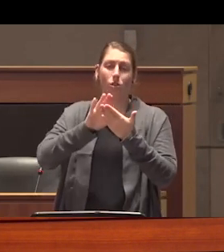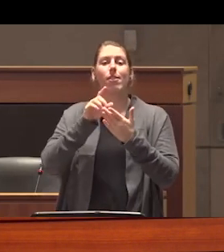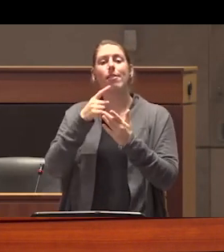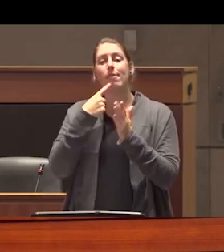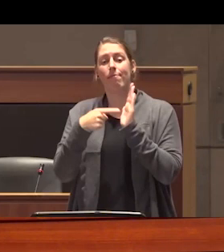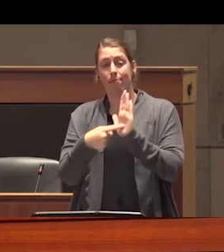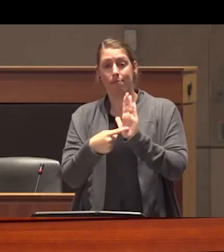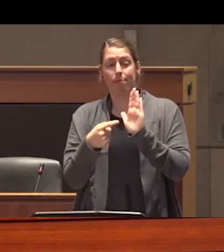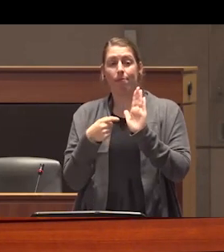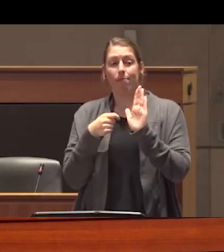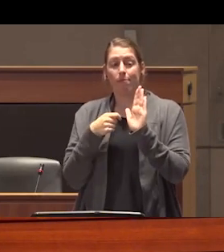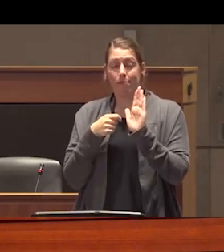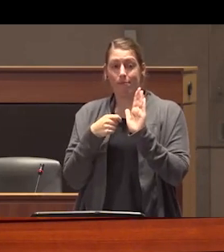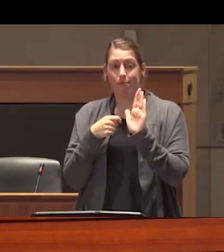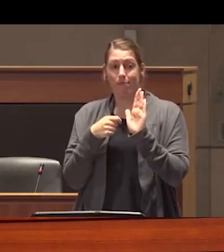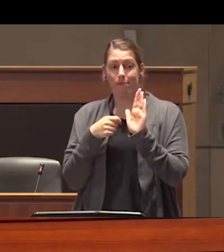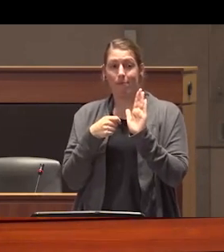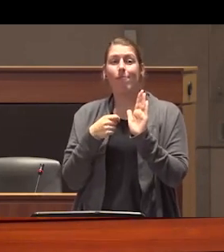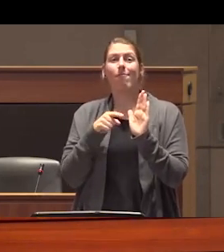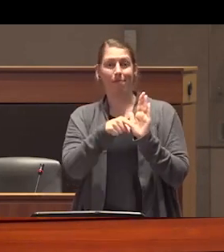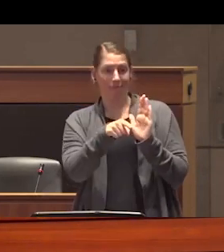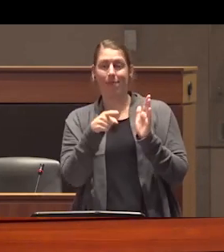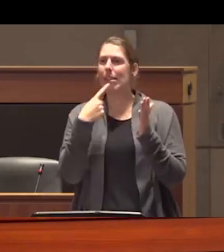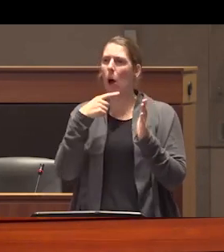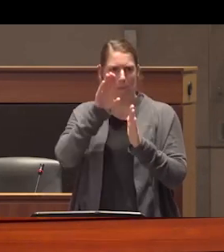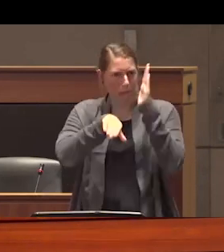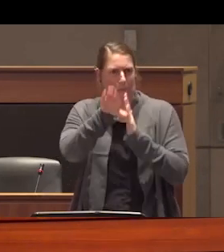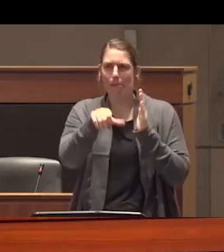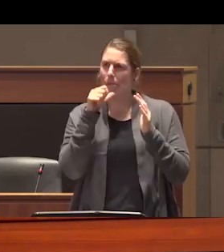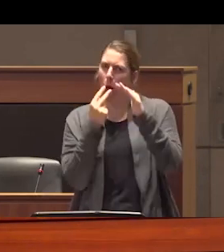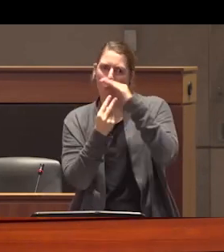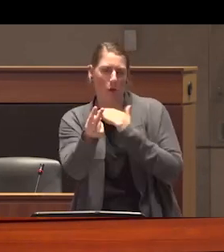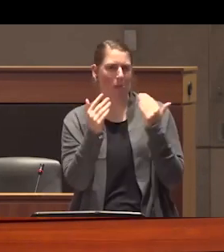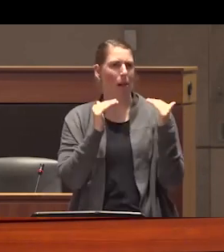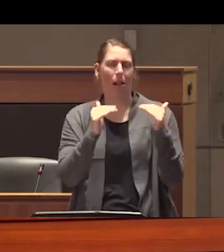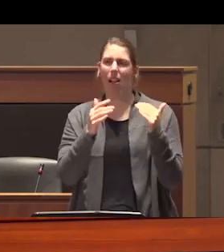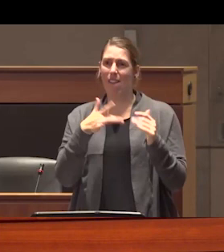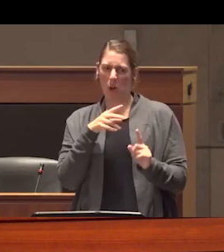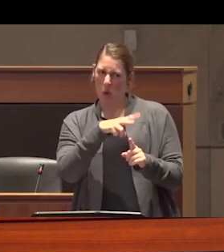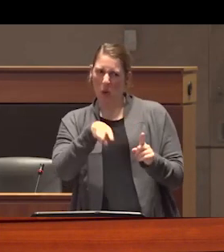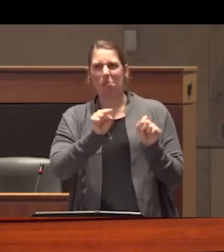associated with irrationality and unpredictability they invoke stereotypes of dangerousness and they